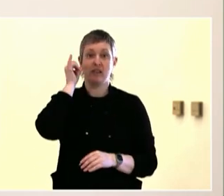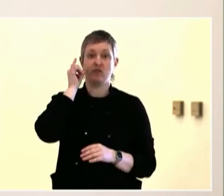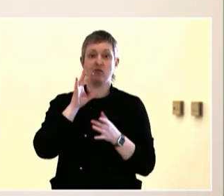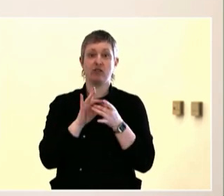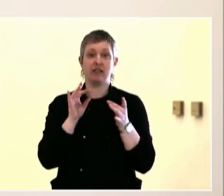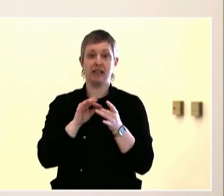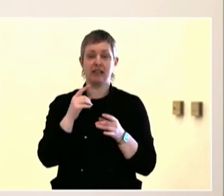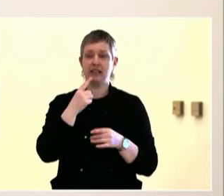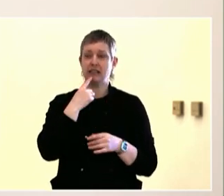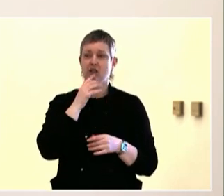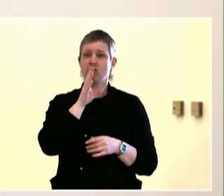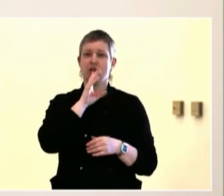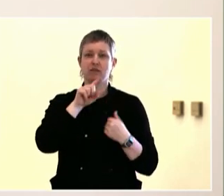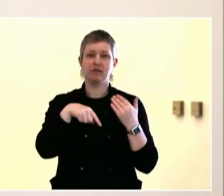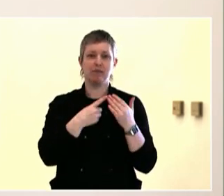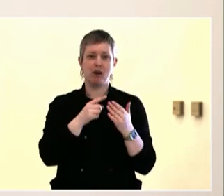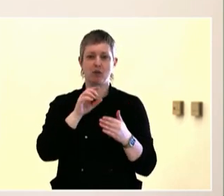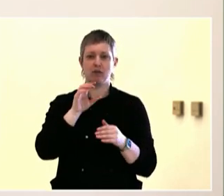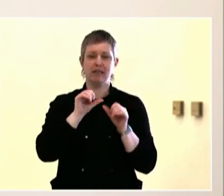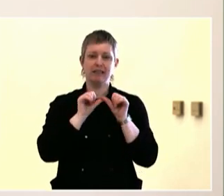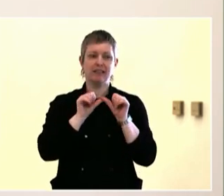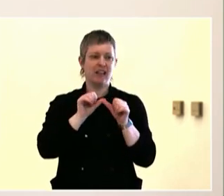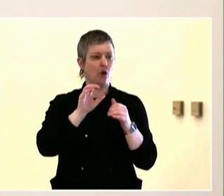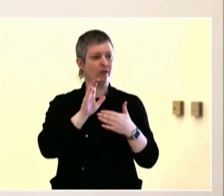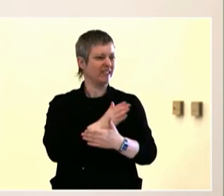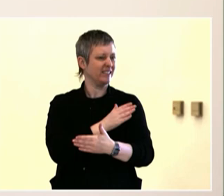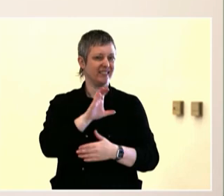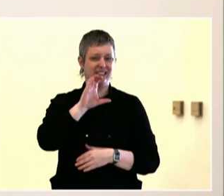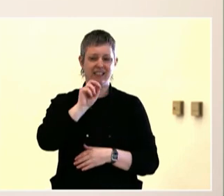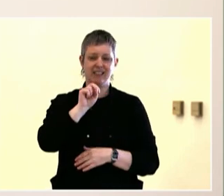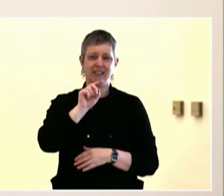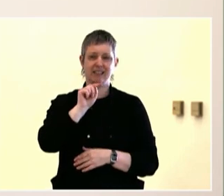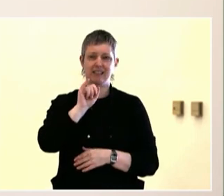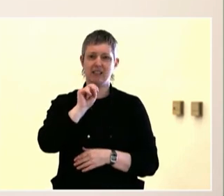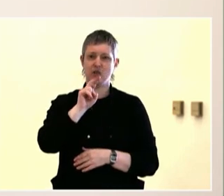Thank you. Welcome, everyone.